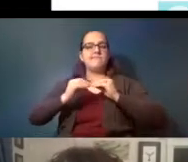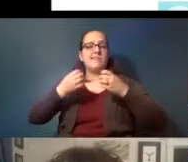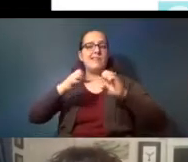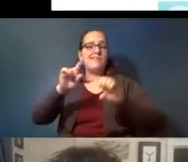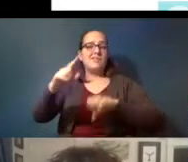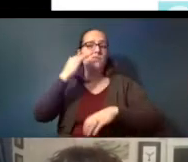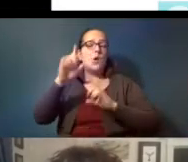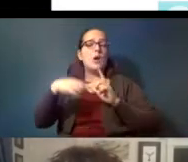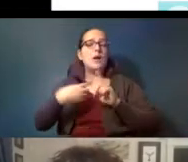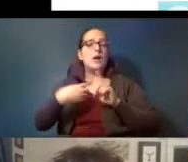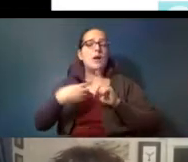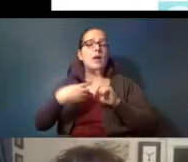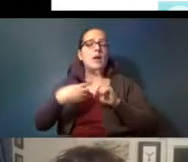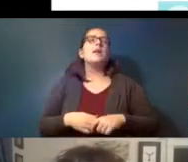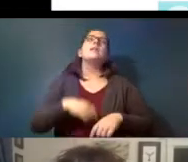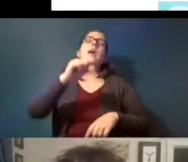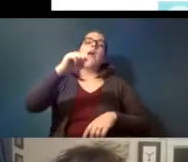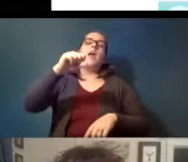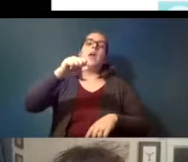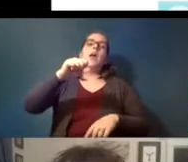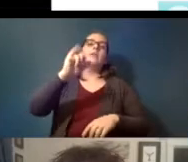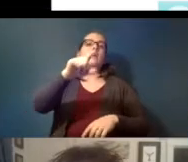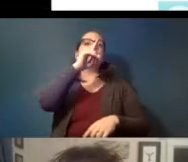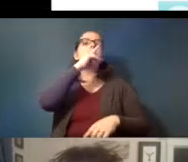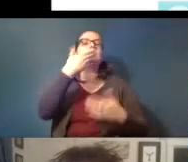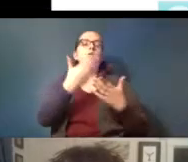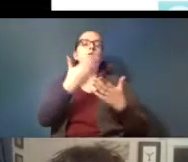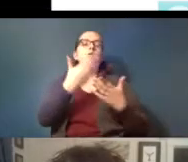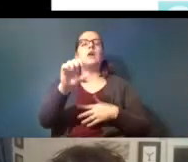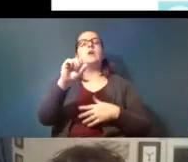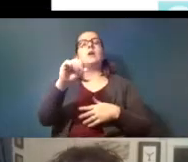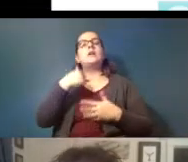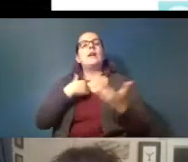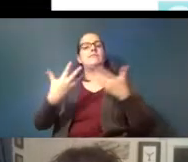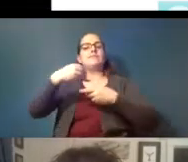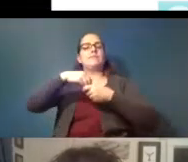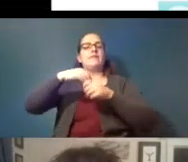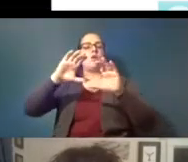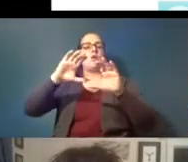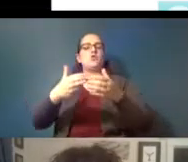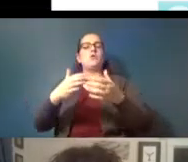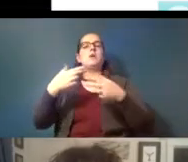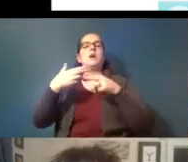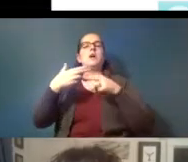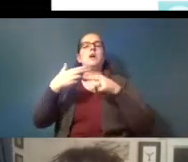yeah yes so that's a really good question so i'm part of a group called the society for